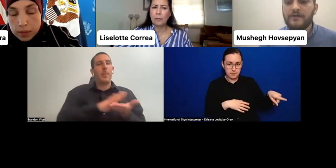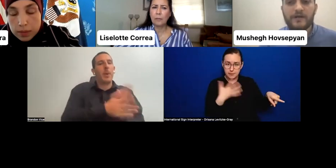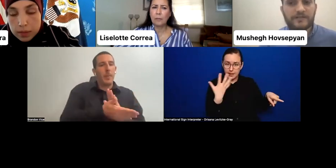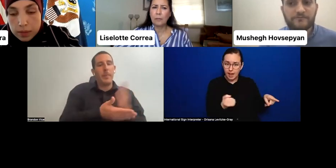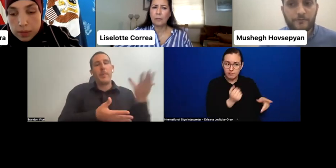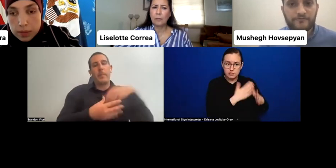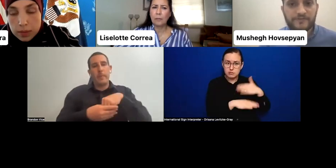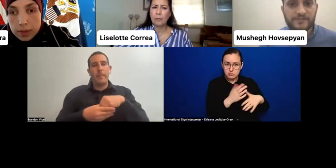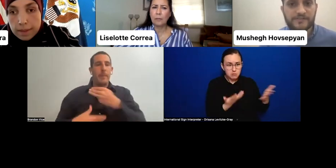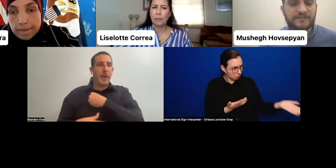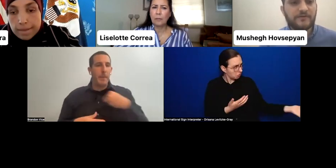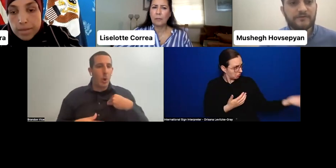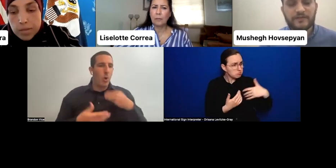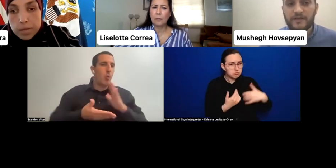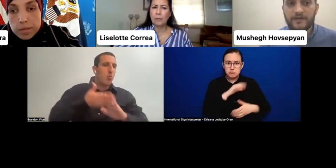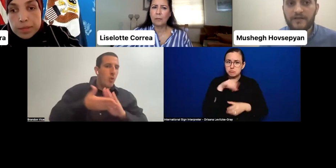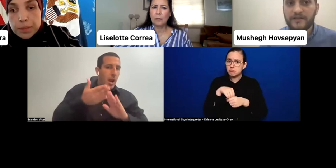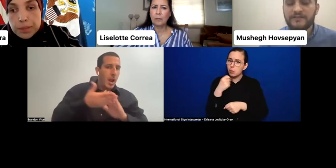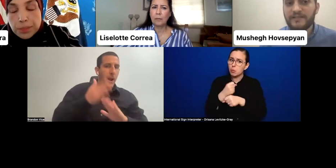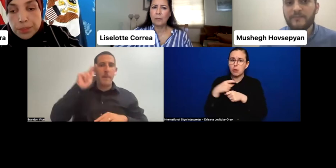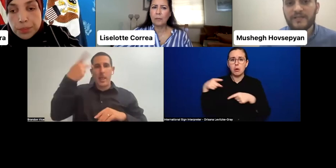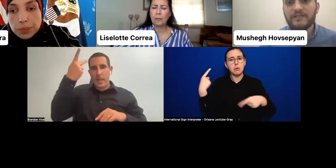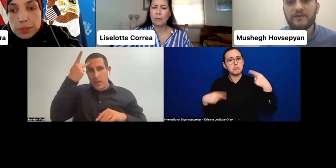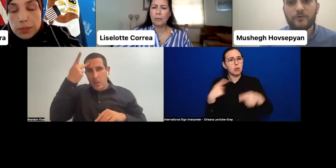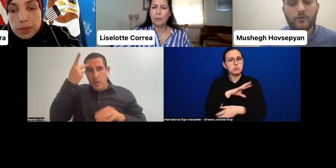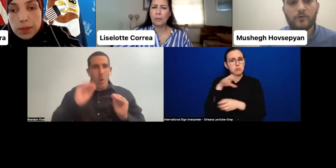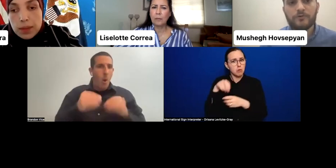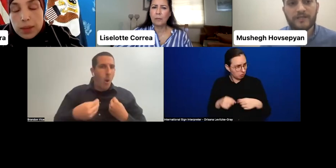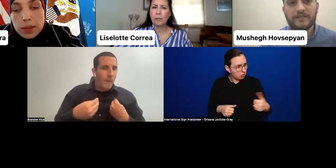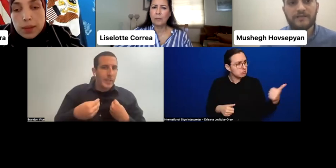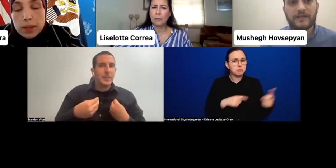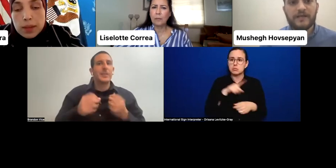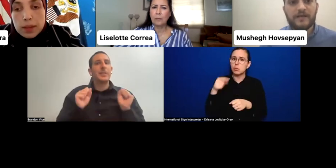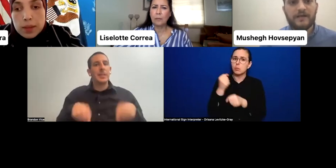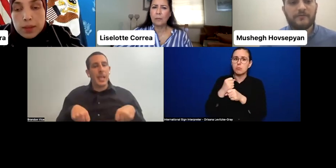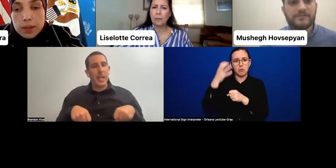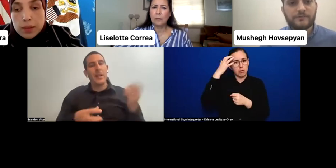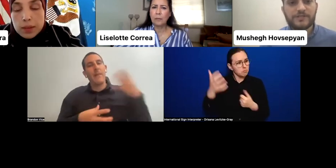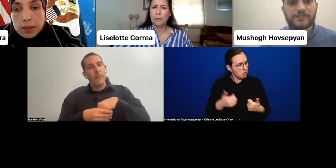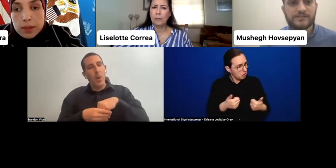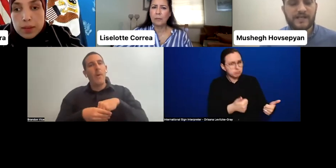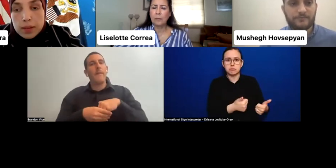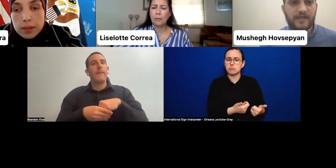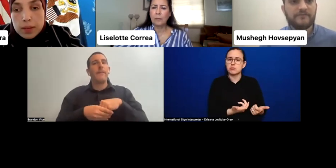running for offices, and there-- and eliminating all legal restrictions that we have,